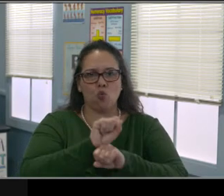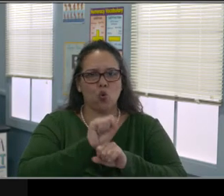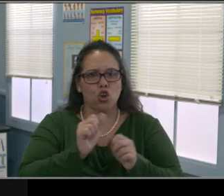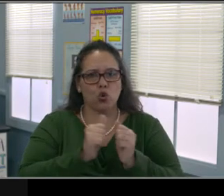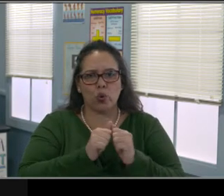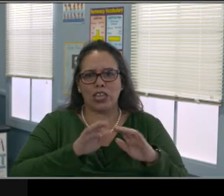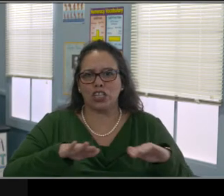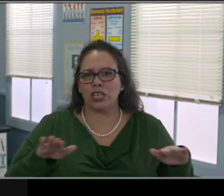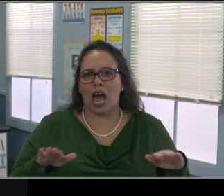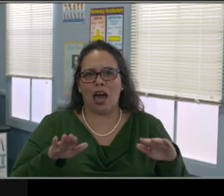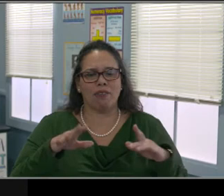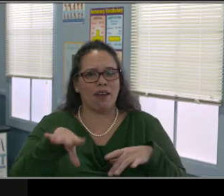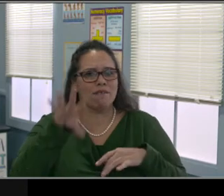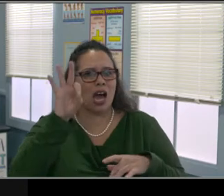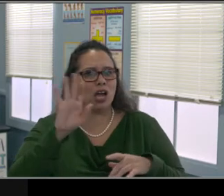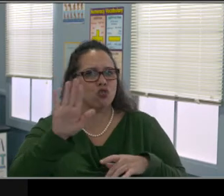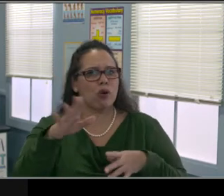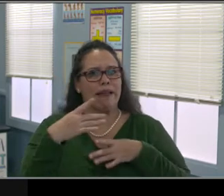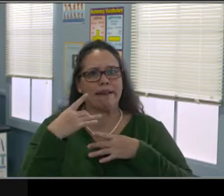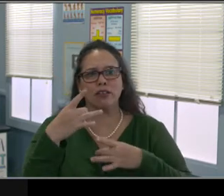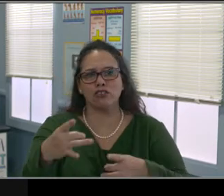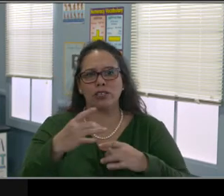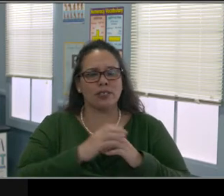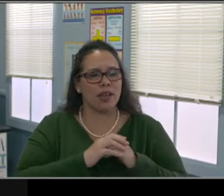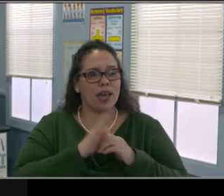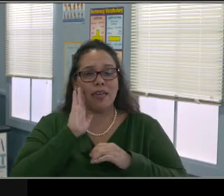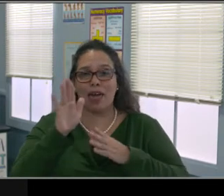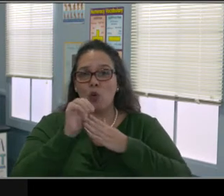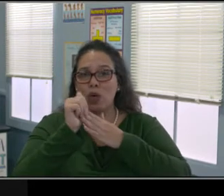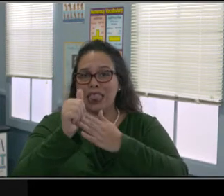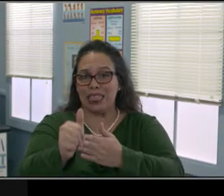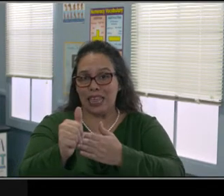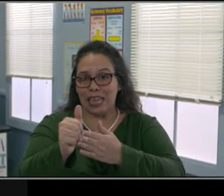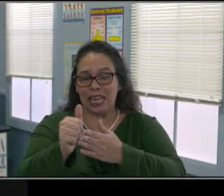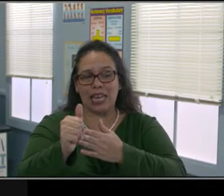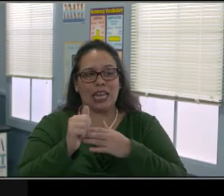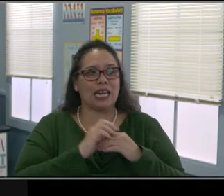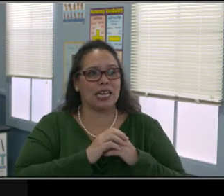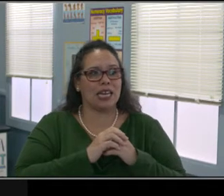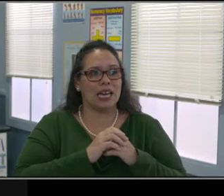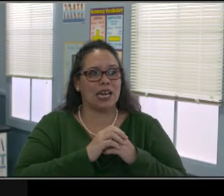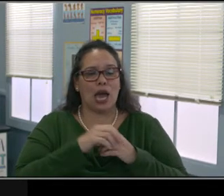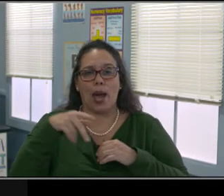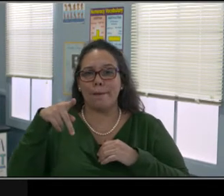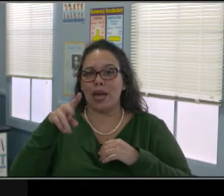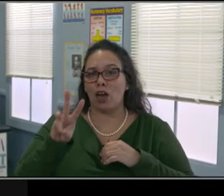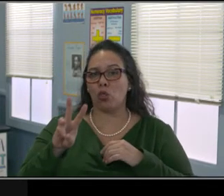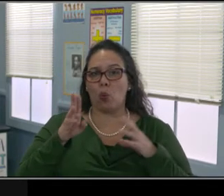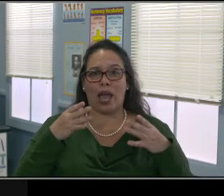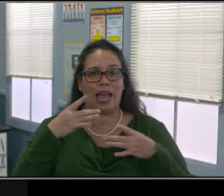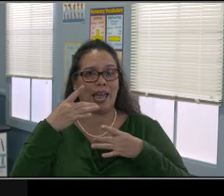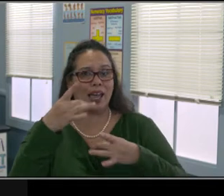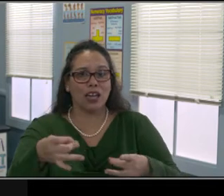these are the schools that have Ms programs and those are the programs that you would be looking at.